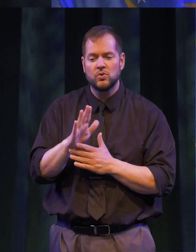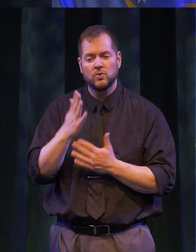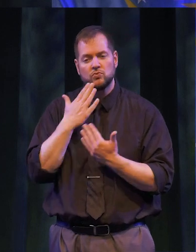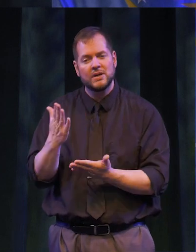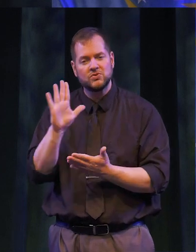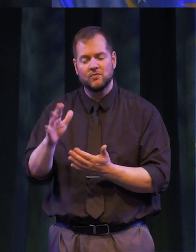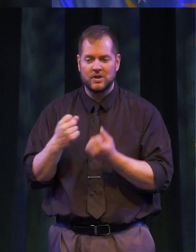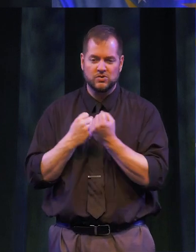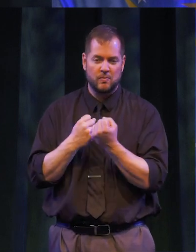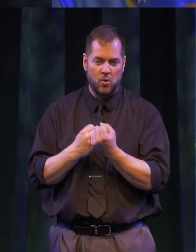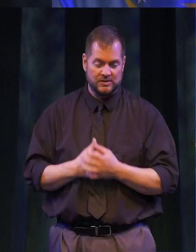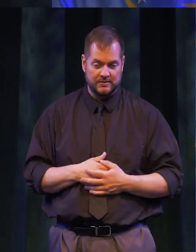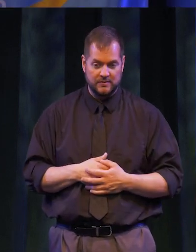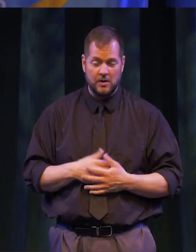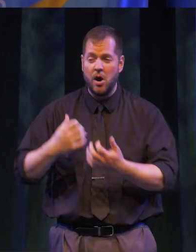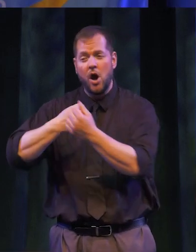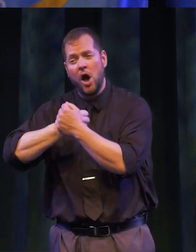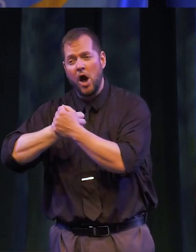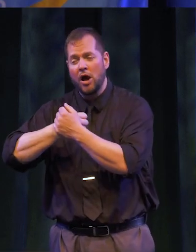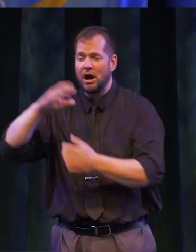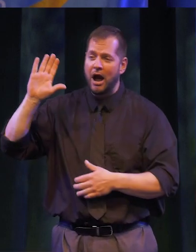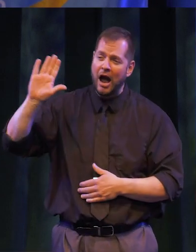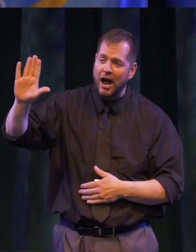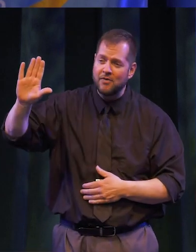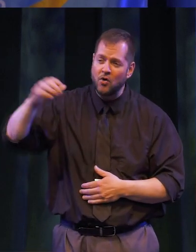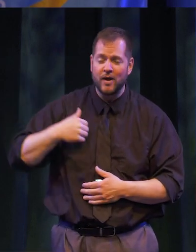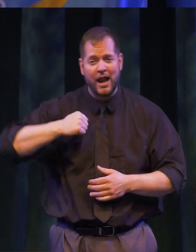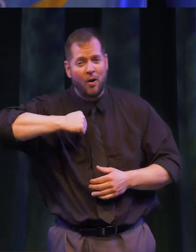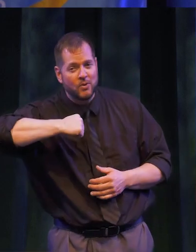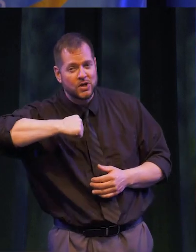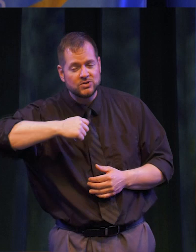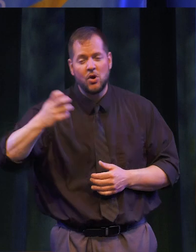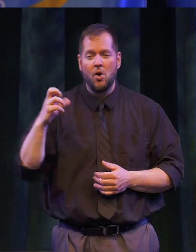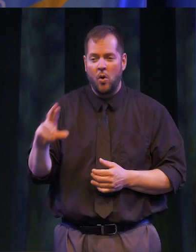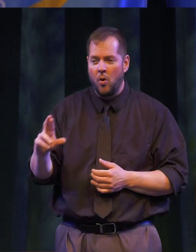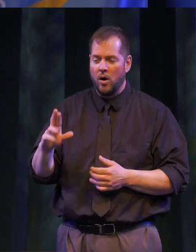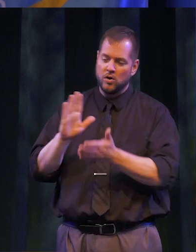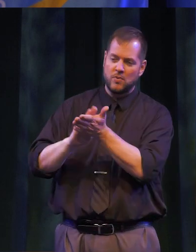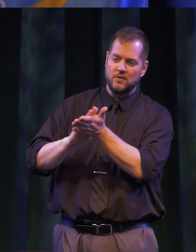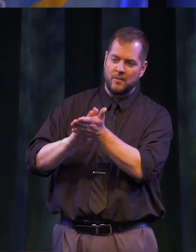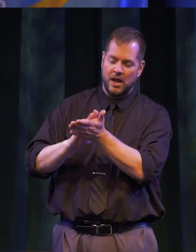FOR THEIR UNENDING SUPPORT—BE IT HUG, A HIGH FIVE, AN ELBOW TOUCH, OR A HEARTY ROUND OF APPLAUSE.